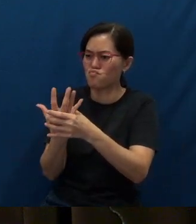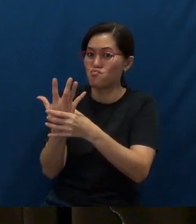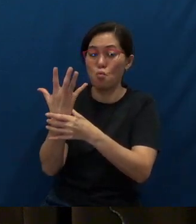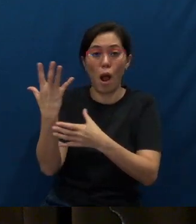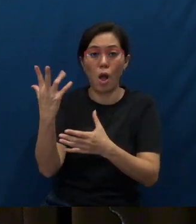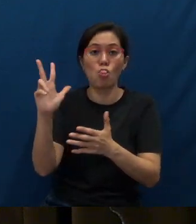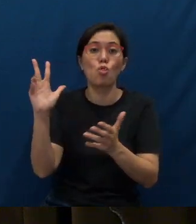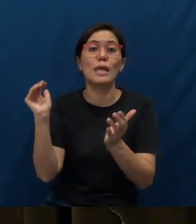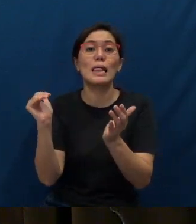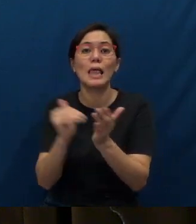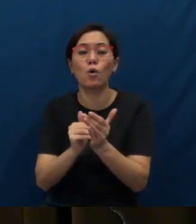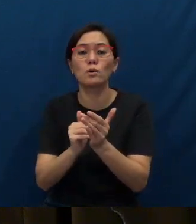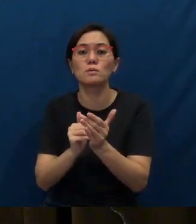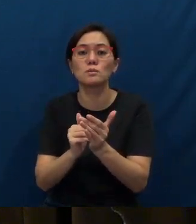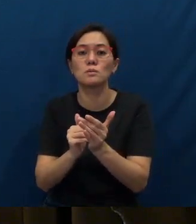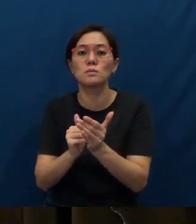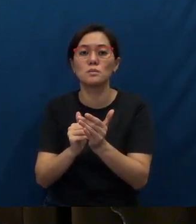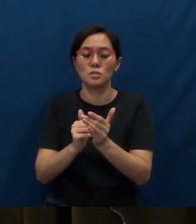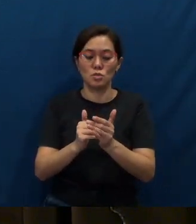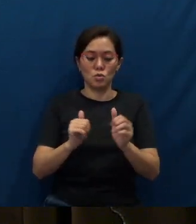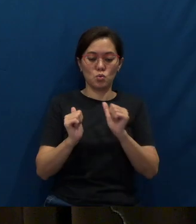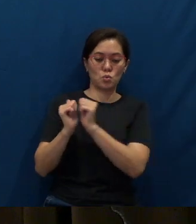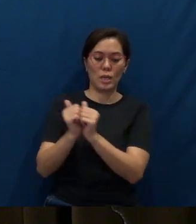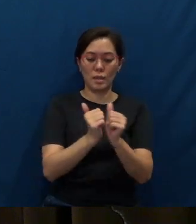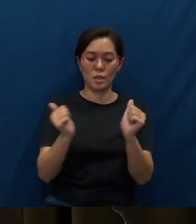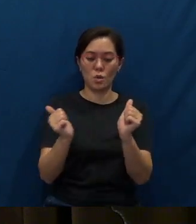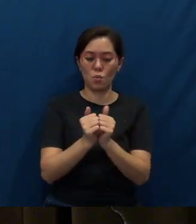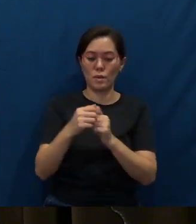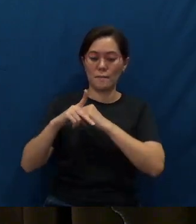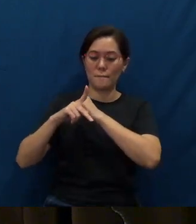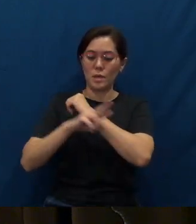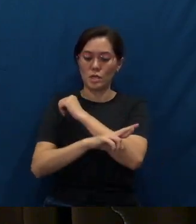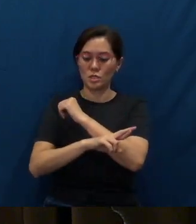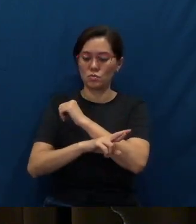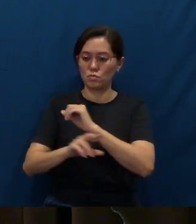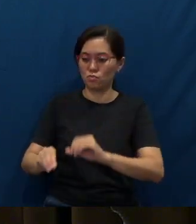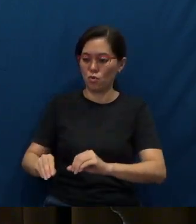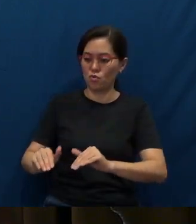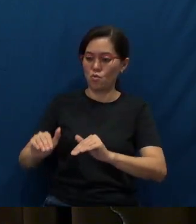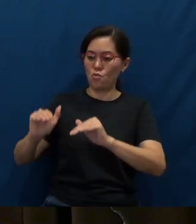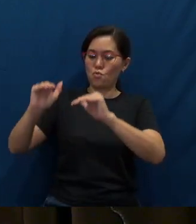in tandem with the growth of Pasir Ris into the large housing estate it is today.